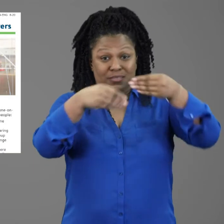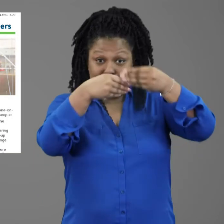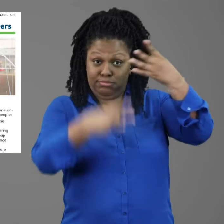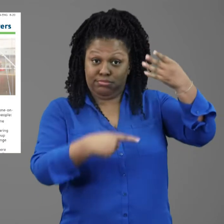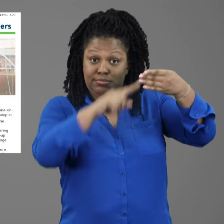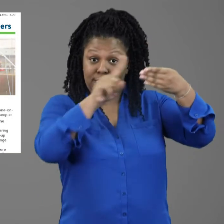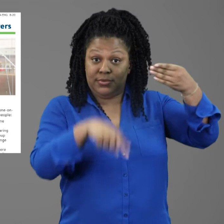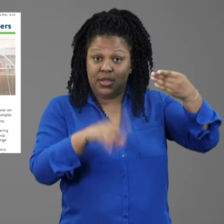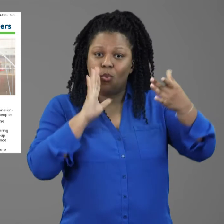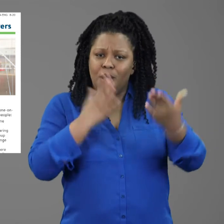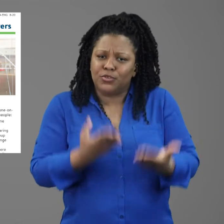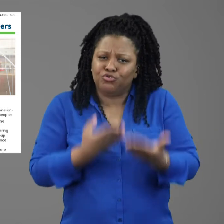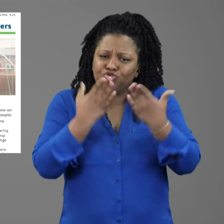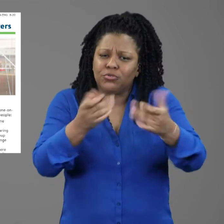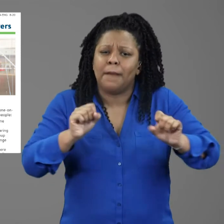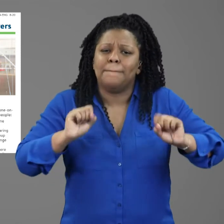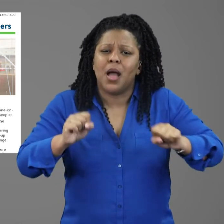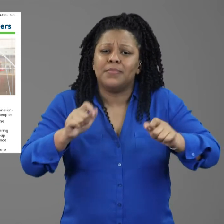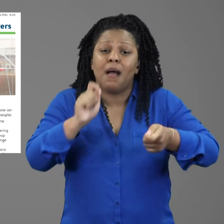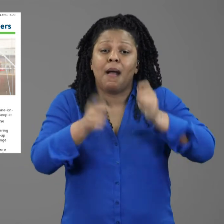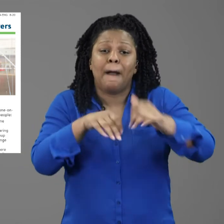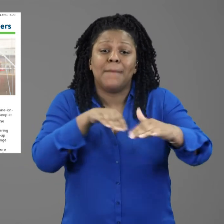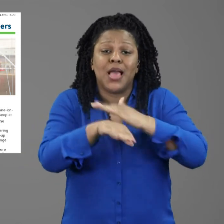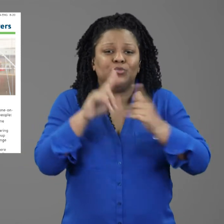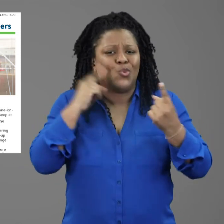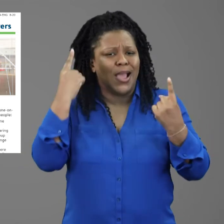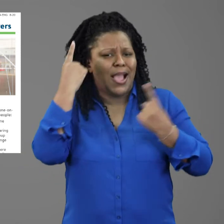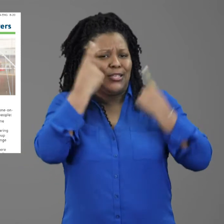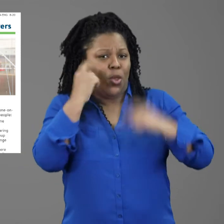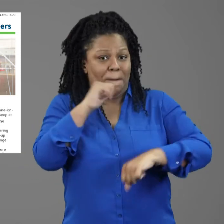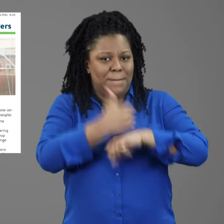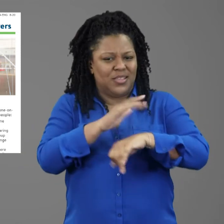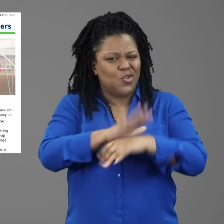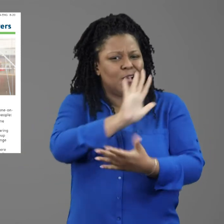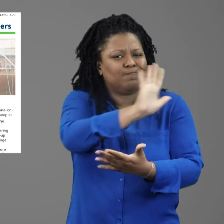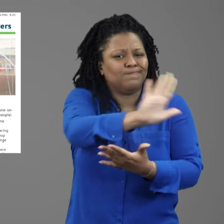The fact sheet also suggests possible accommodations to consider